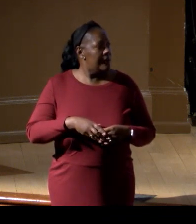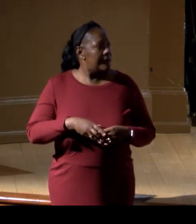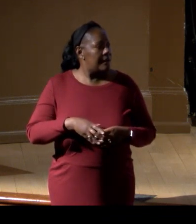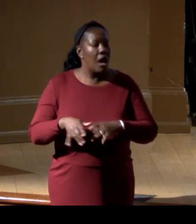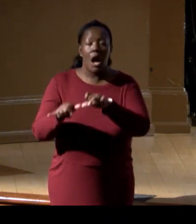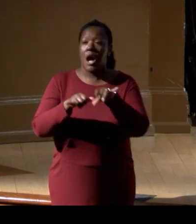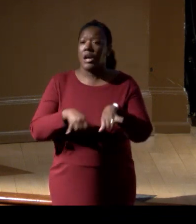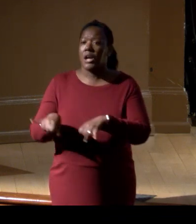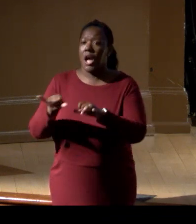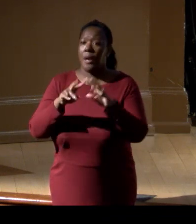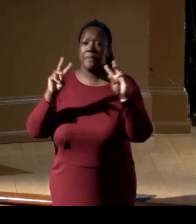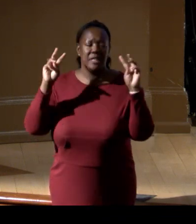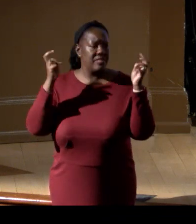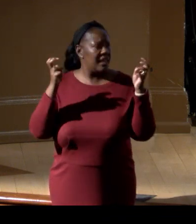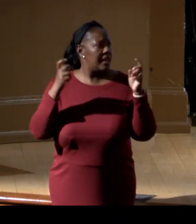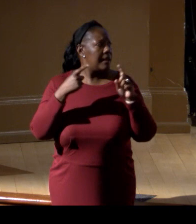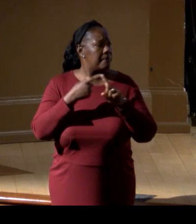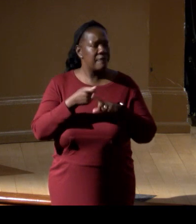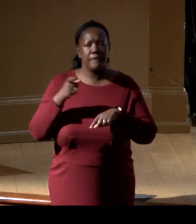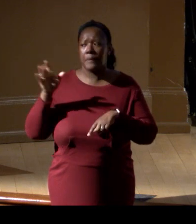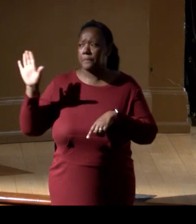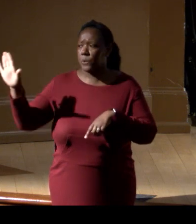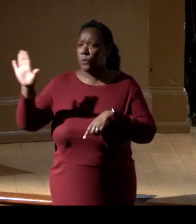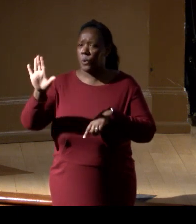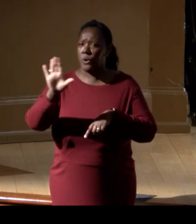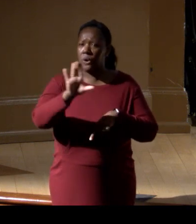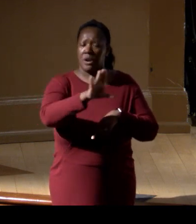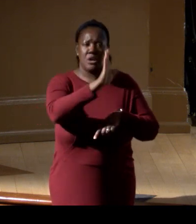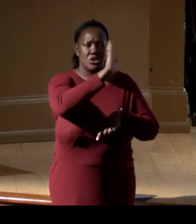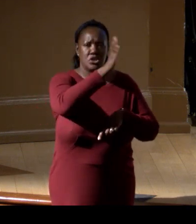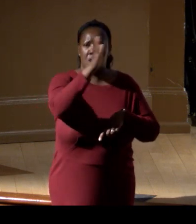among each of your talks today was scale.